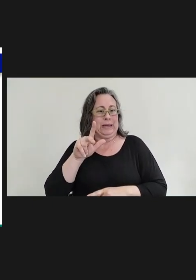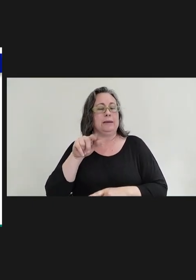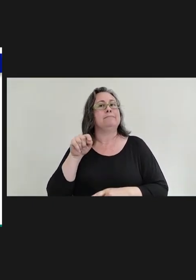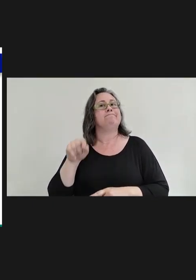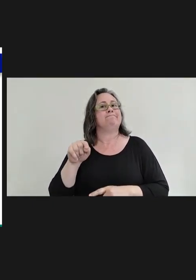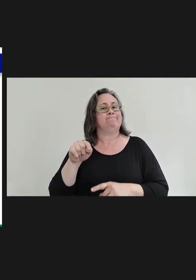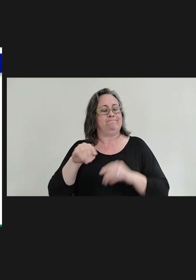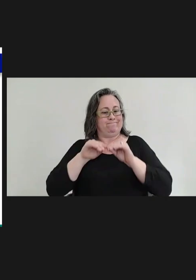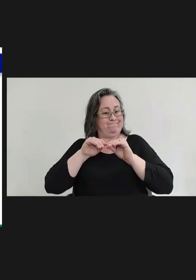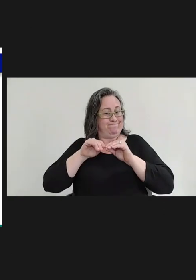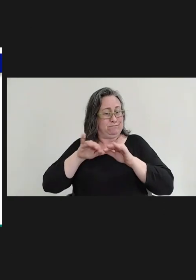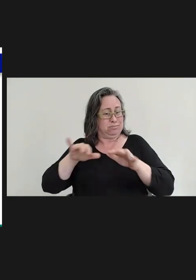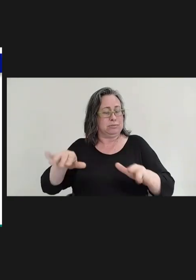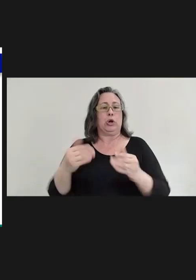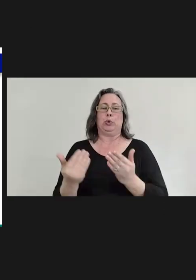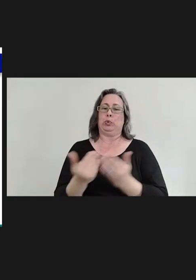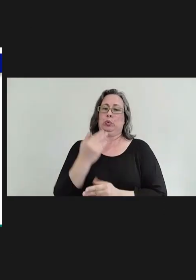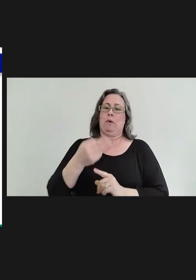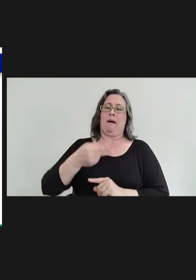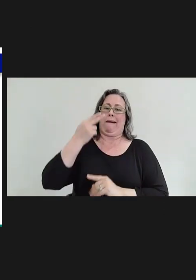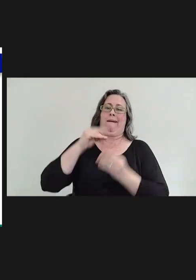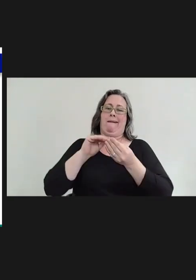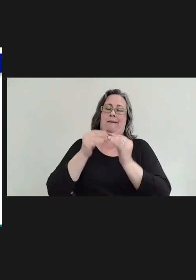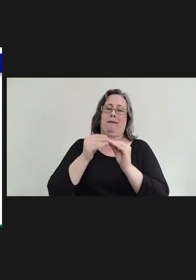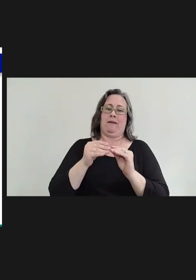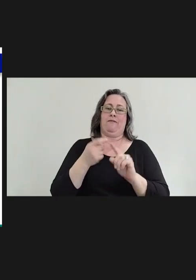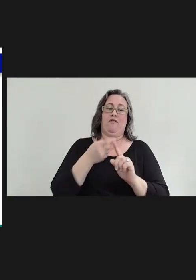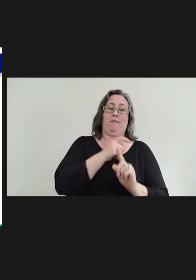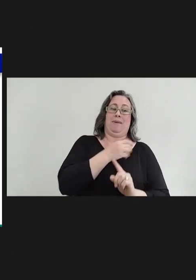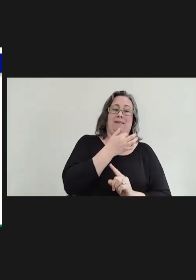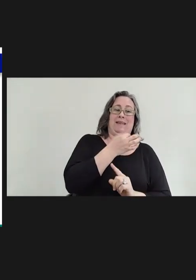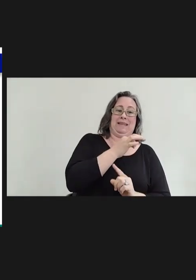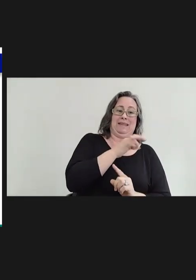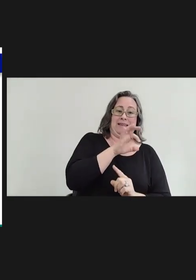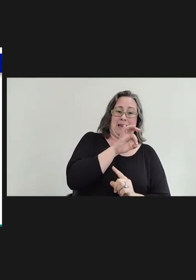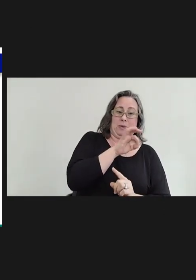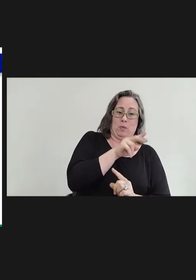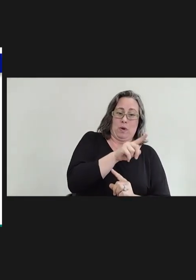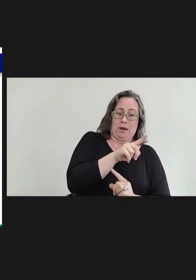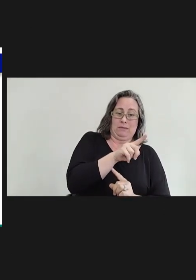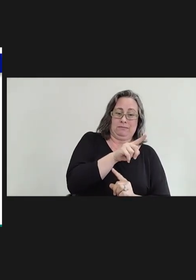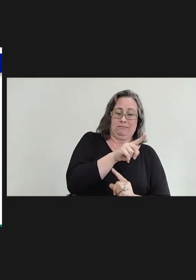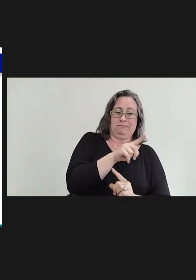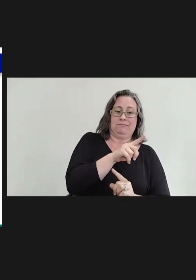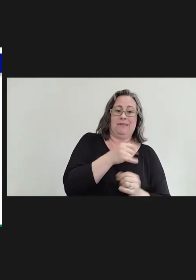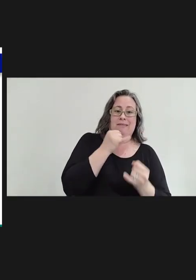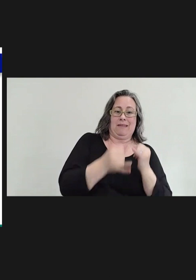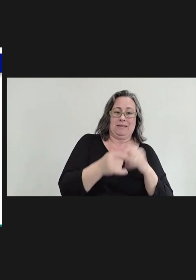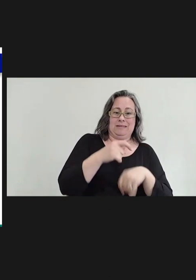a new high, really since 1991 had been our last large measles outbreak. Next slide.